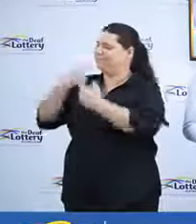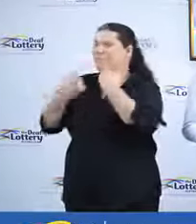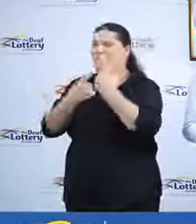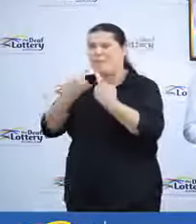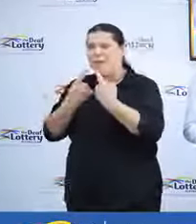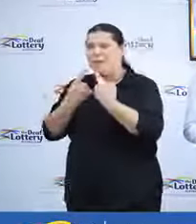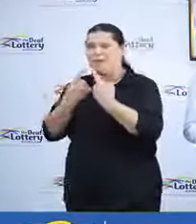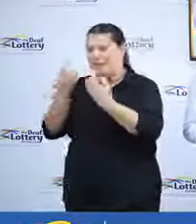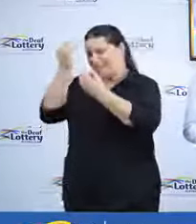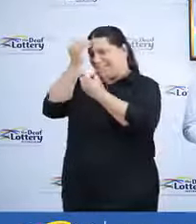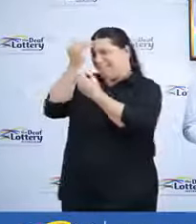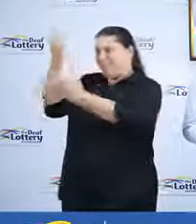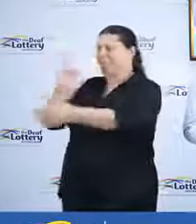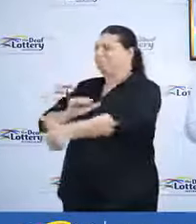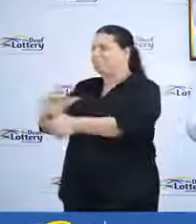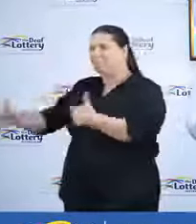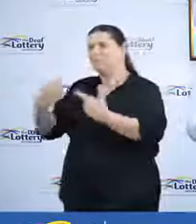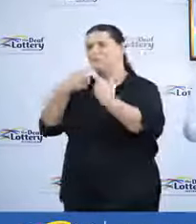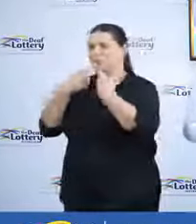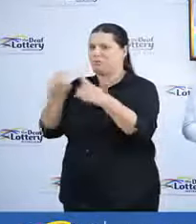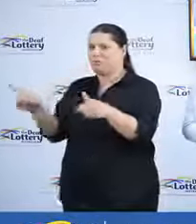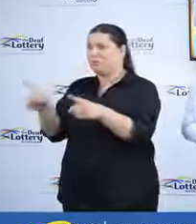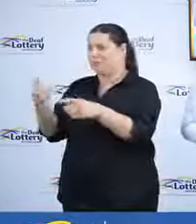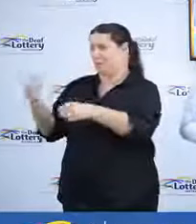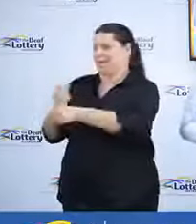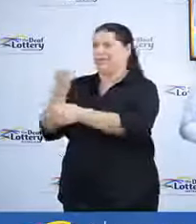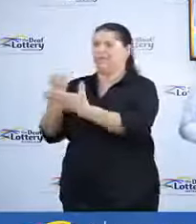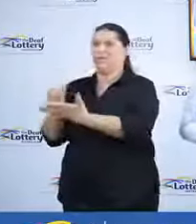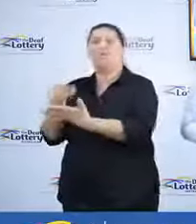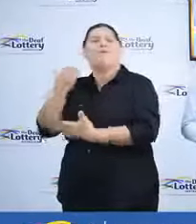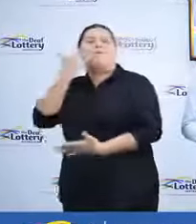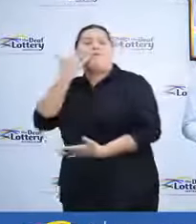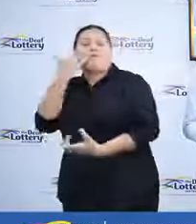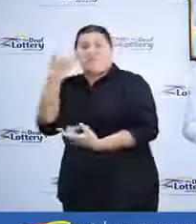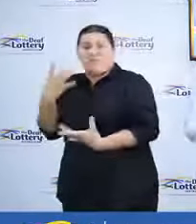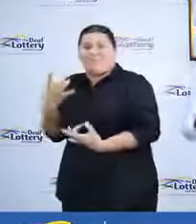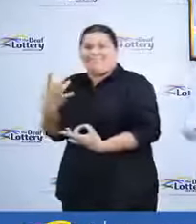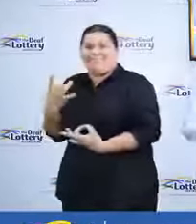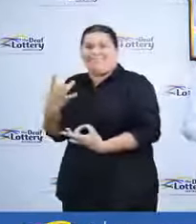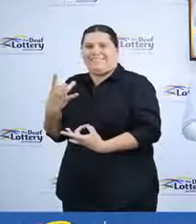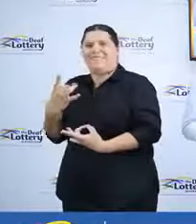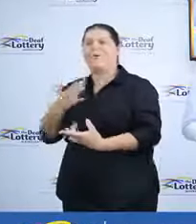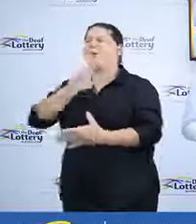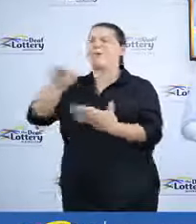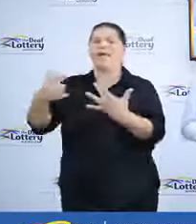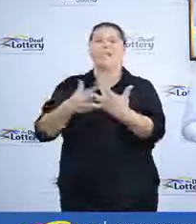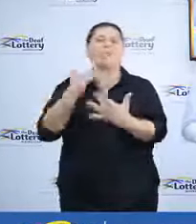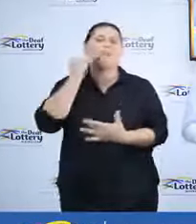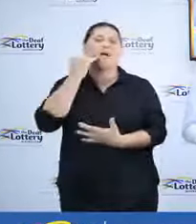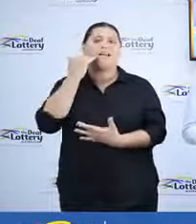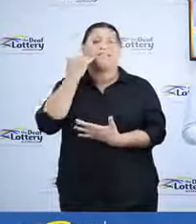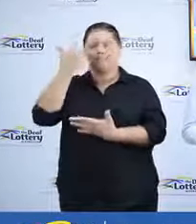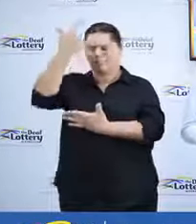deliver the great news so make sure you have your phone handy. For all of our other prizes we'll have a full list of the Lottery 171